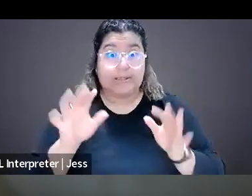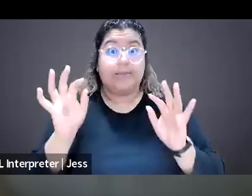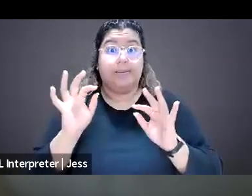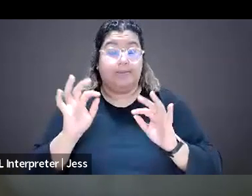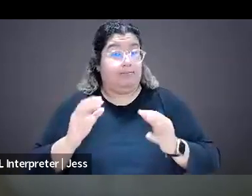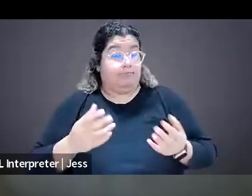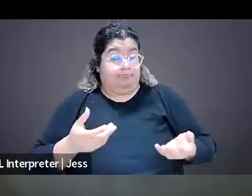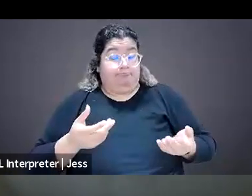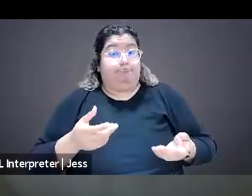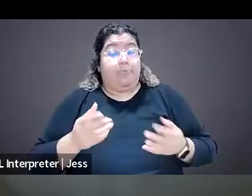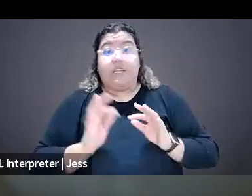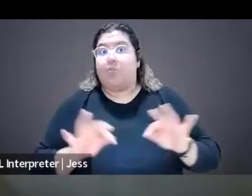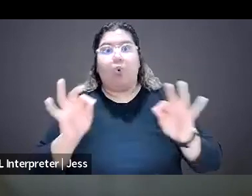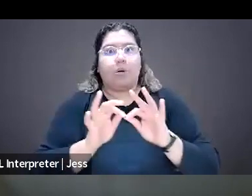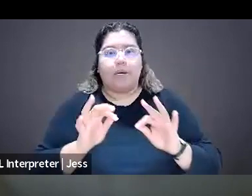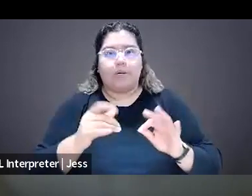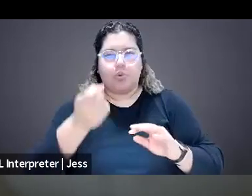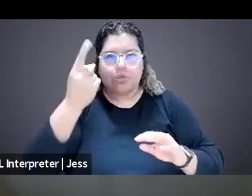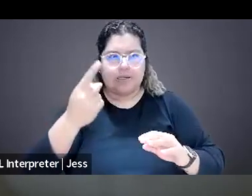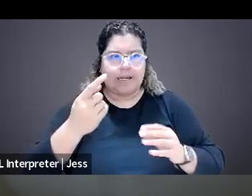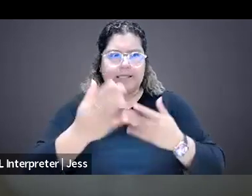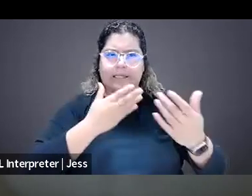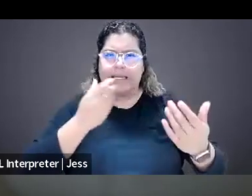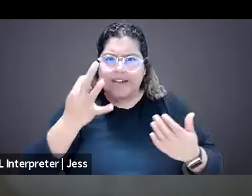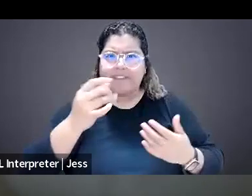that even small steps can go a long way.